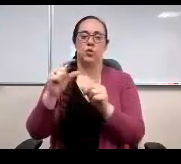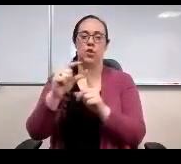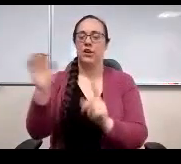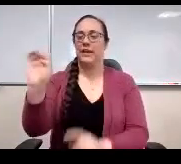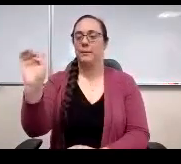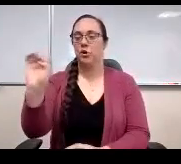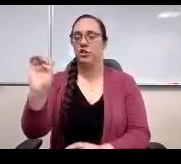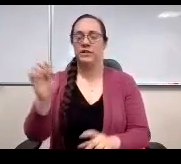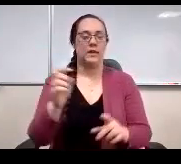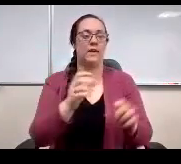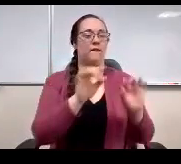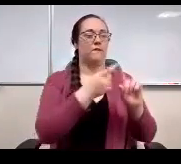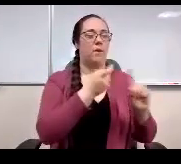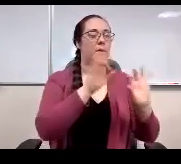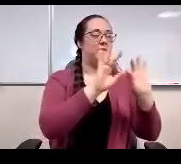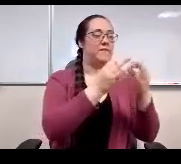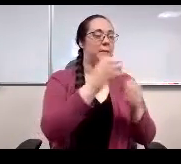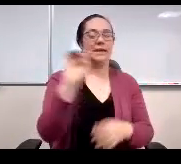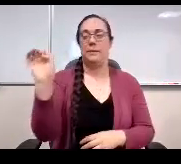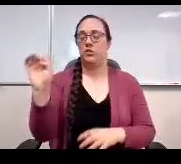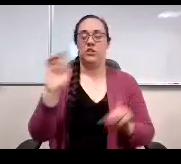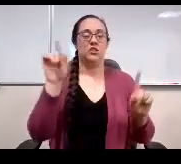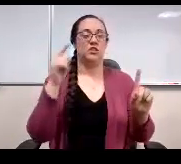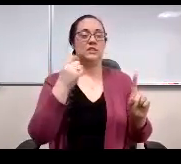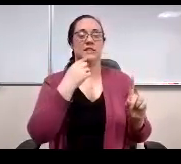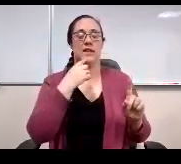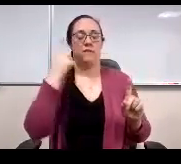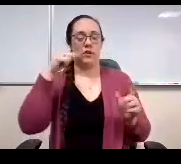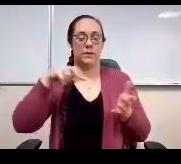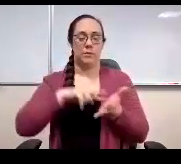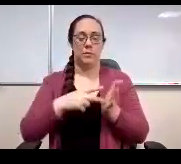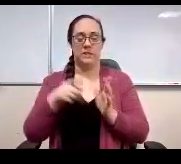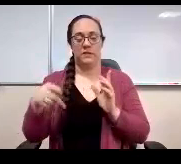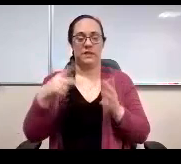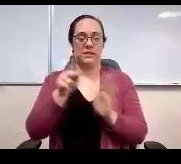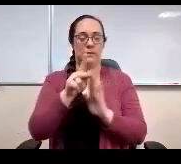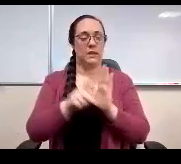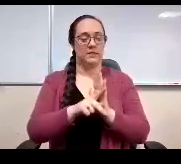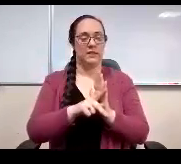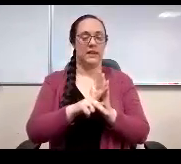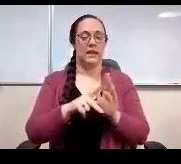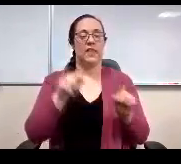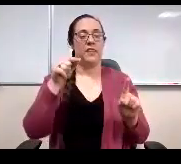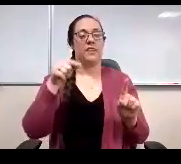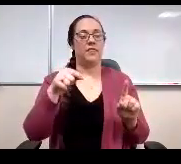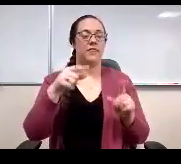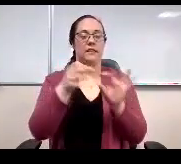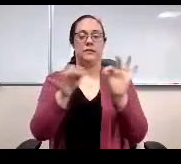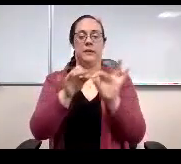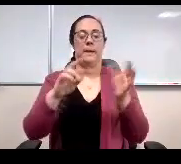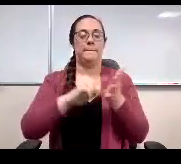It could just say for purposes of this policy, extenuating circumstances means the board members, health family need.